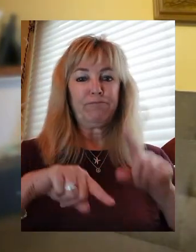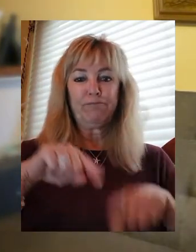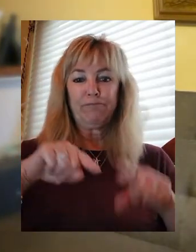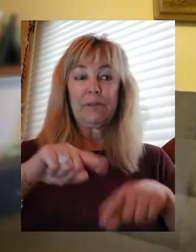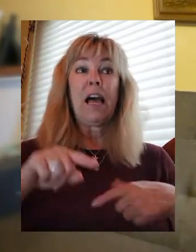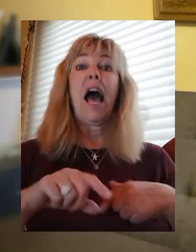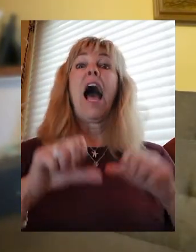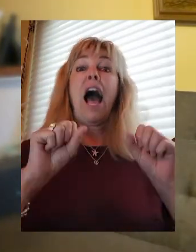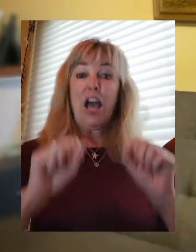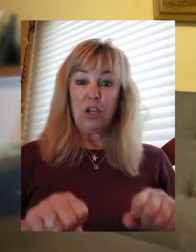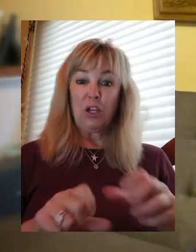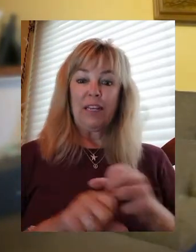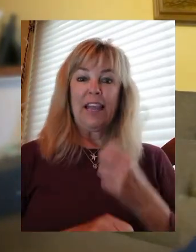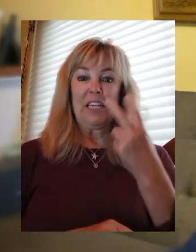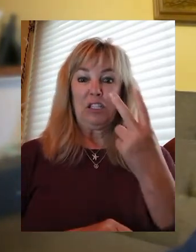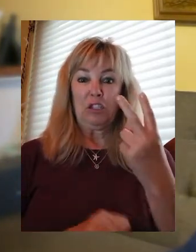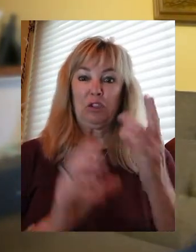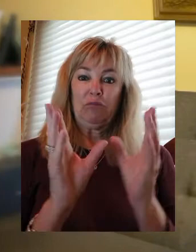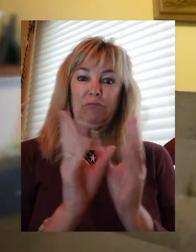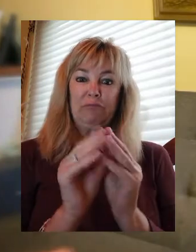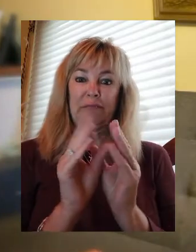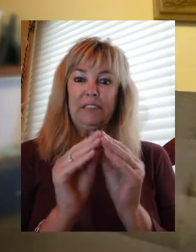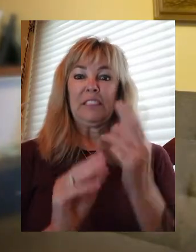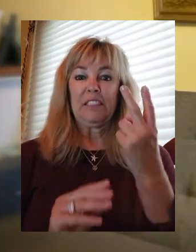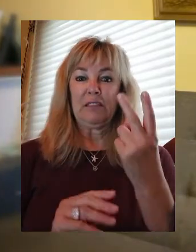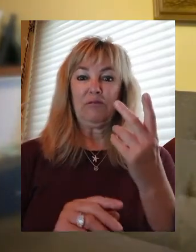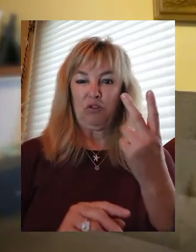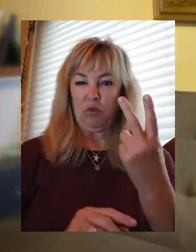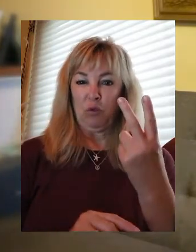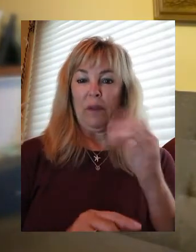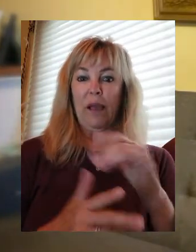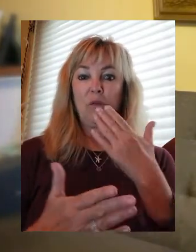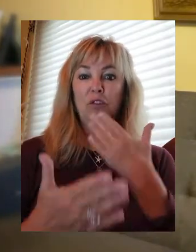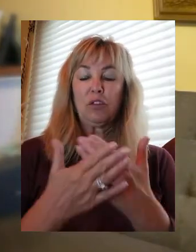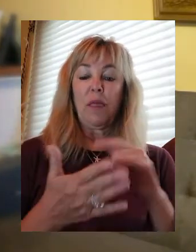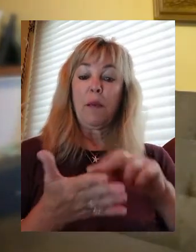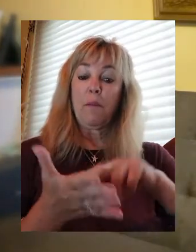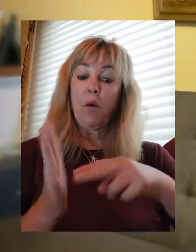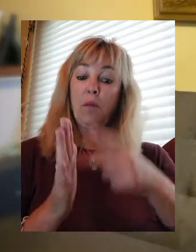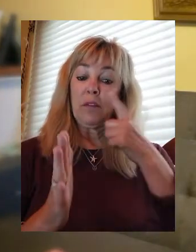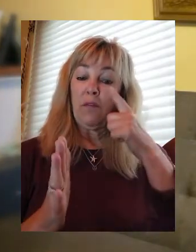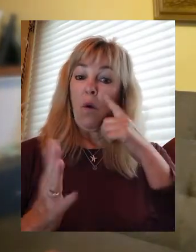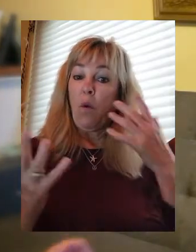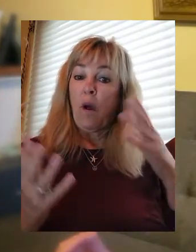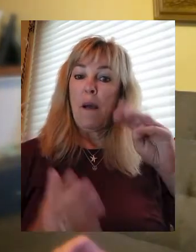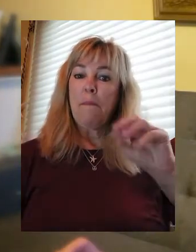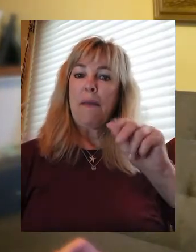two sessions in which was pretty good. And the purpose of the mapping session is to eject it and tweak